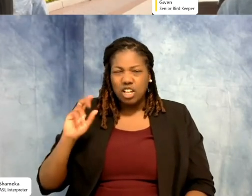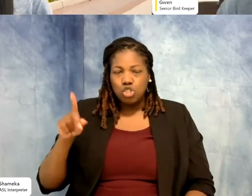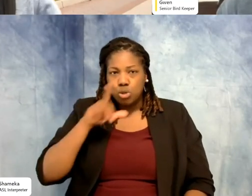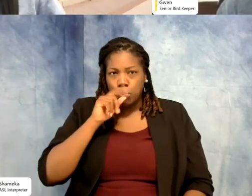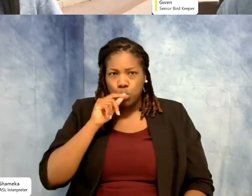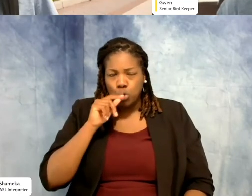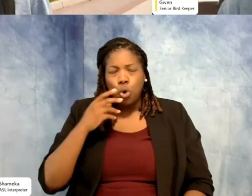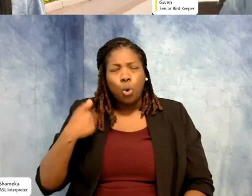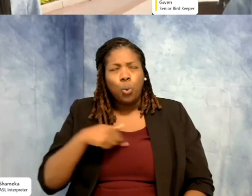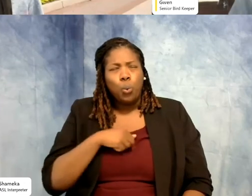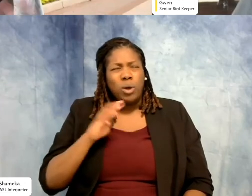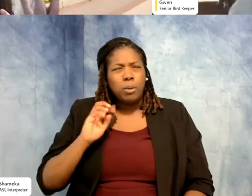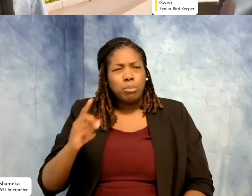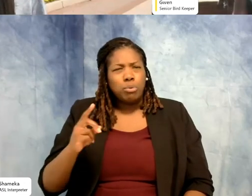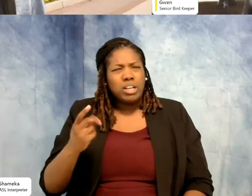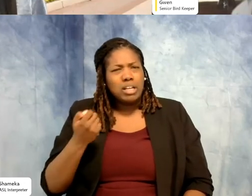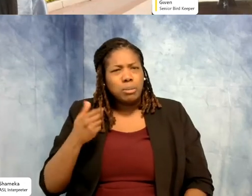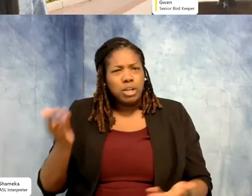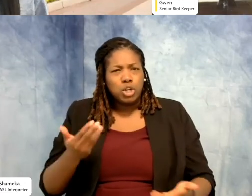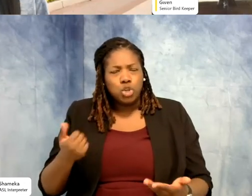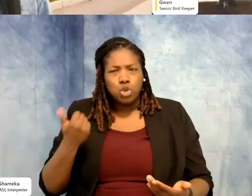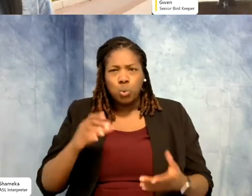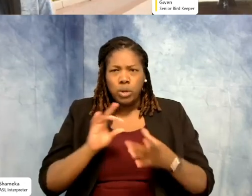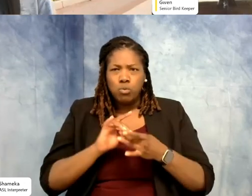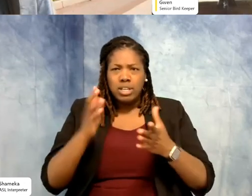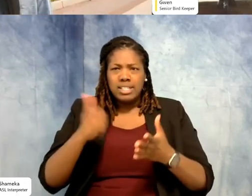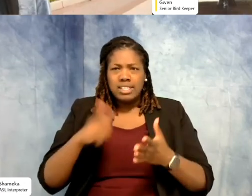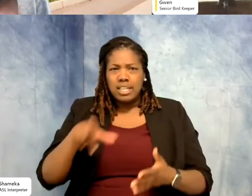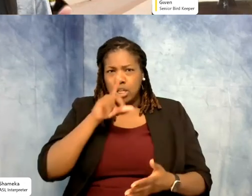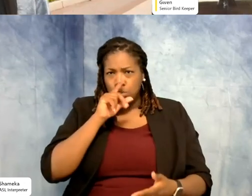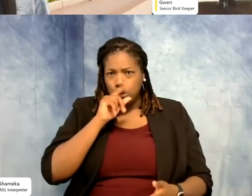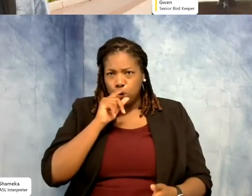National Zoo, do we ever release any of those birds we've bred here into the wild?